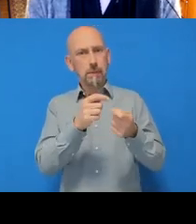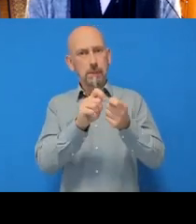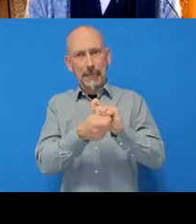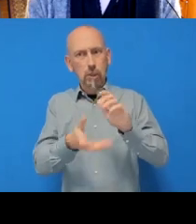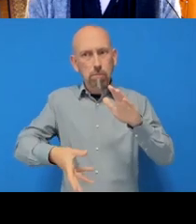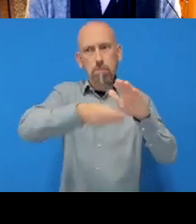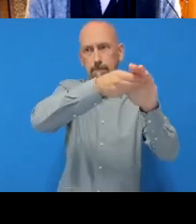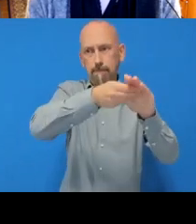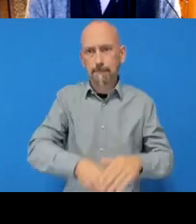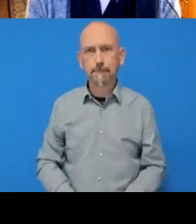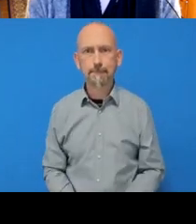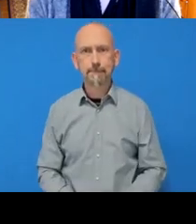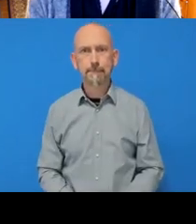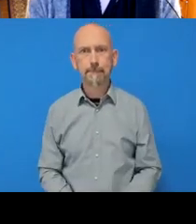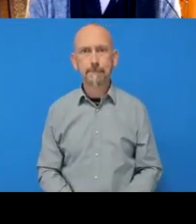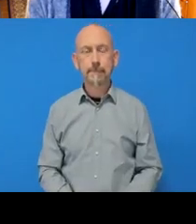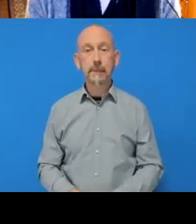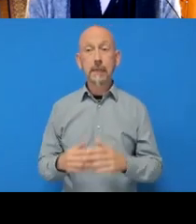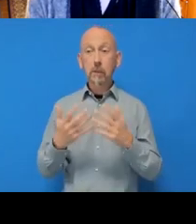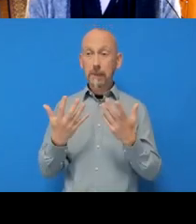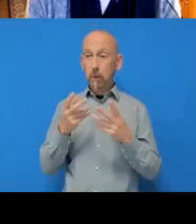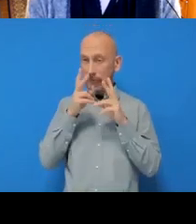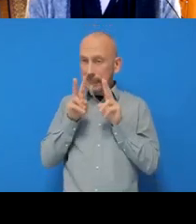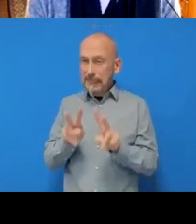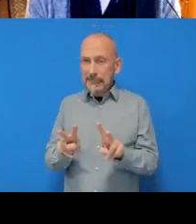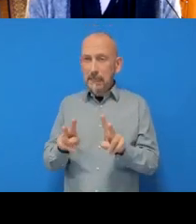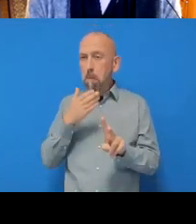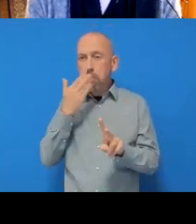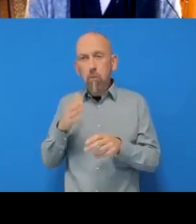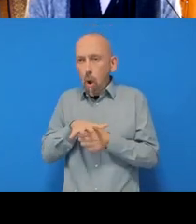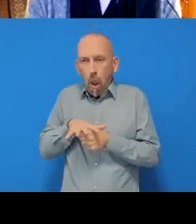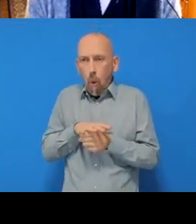Okay, now we see there's no local changes and if I refresh here,